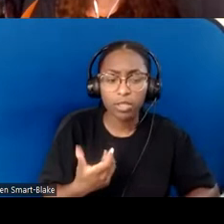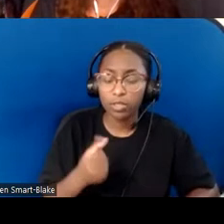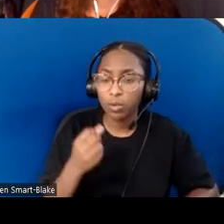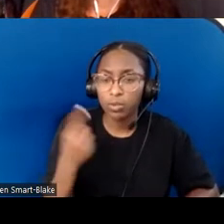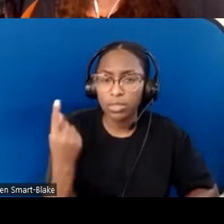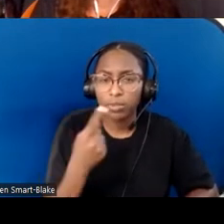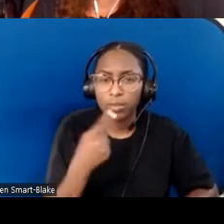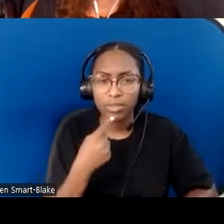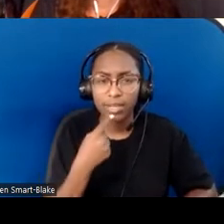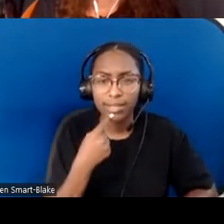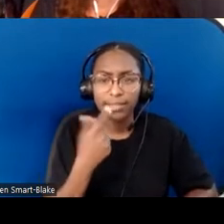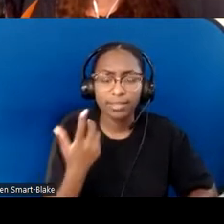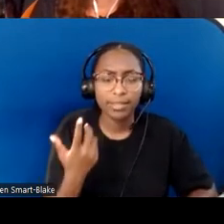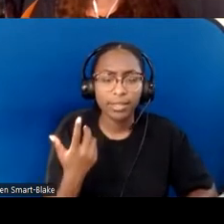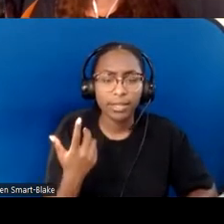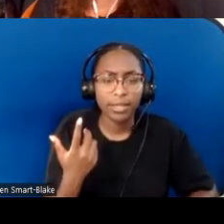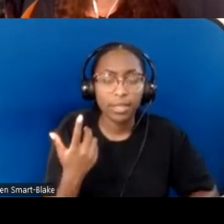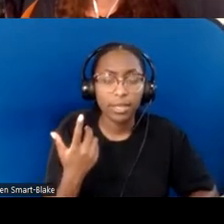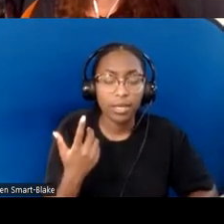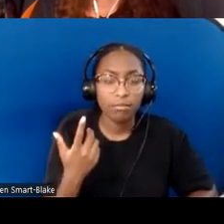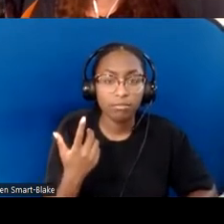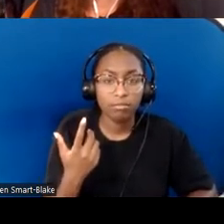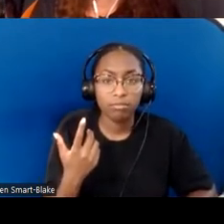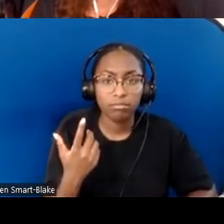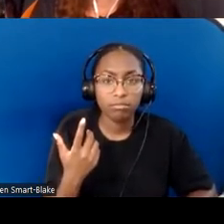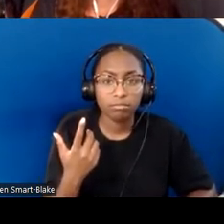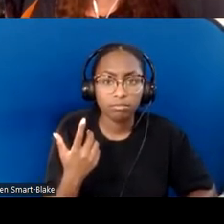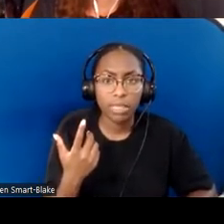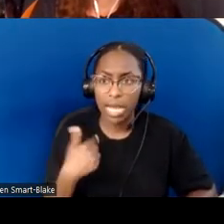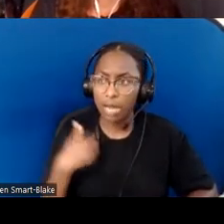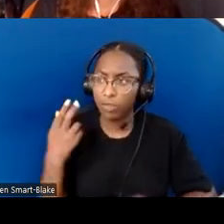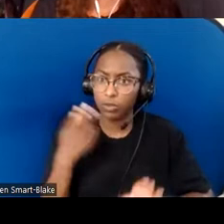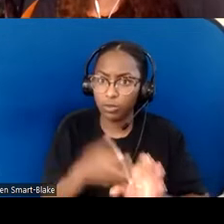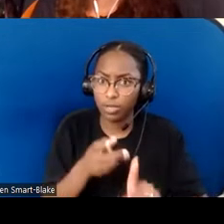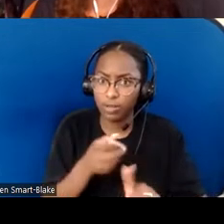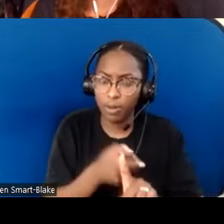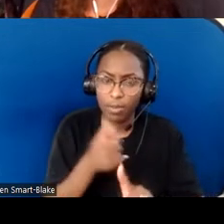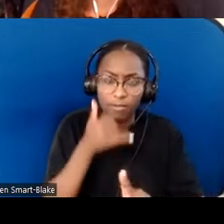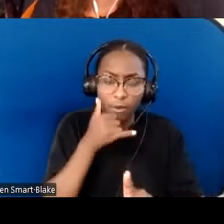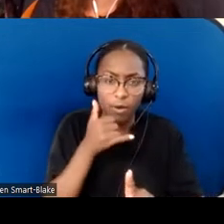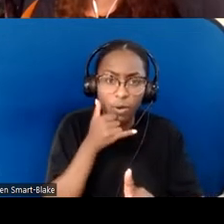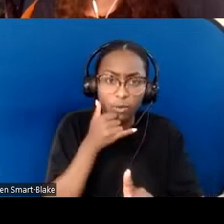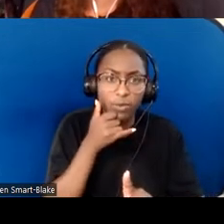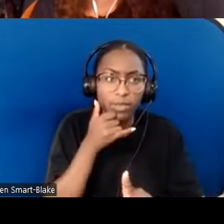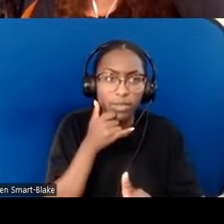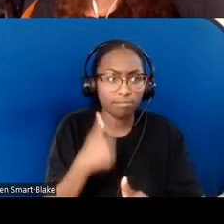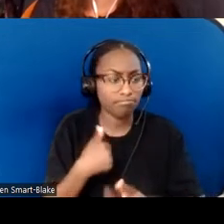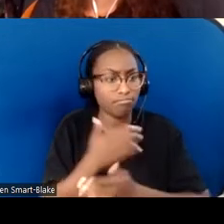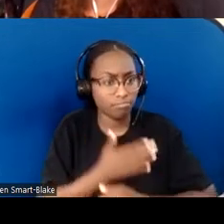who's joining here on the phone who said you all have been doing a good job of making that person feel included